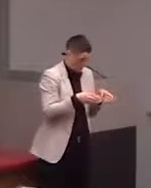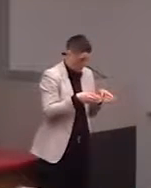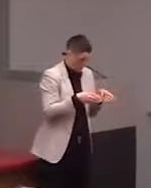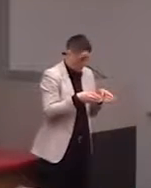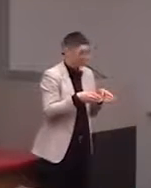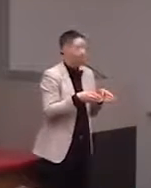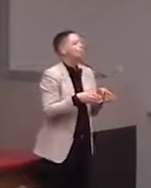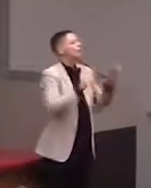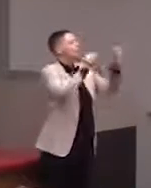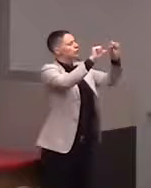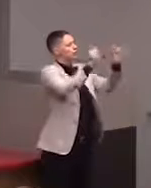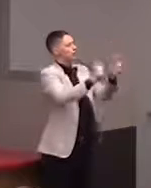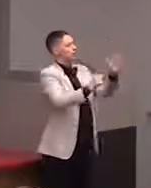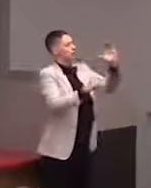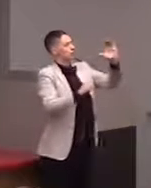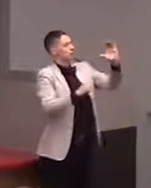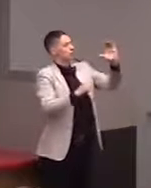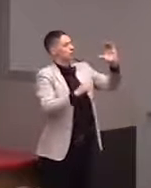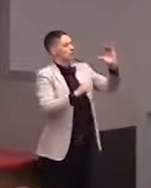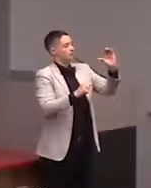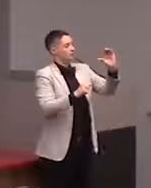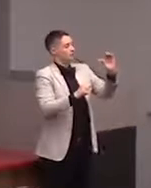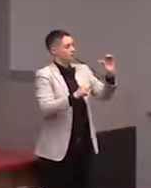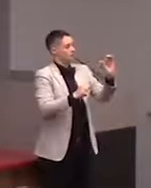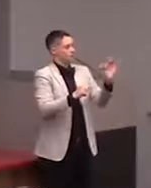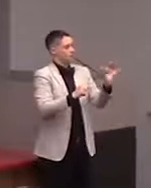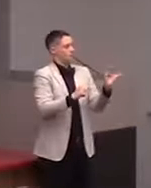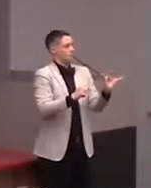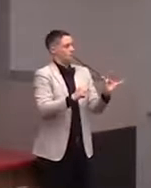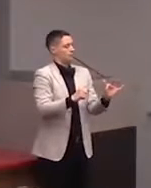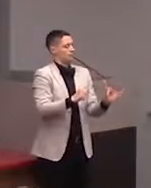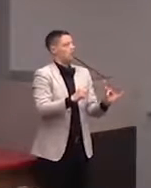and we see how small they can get before people